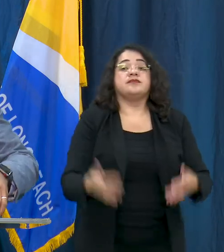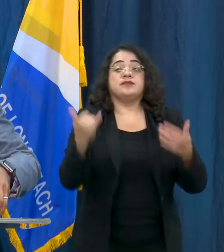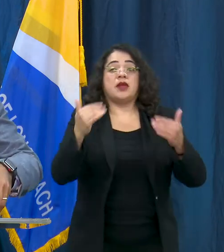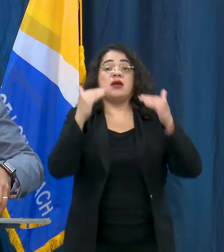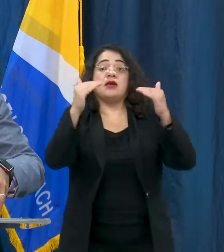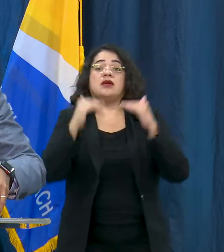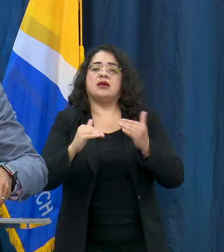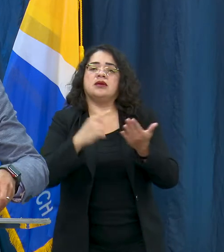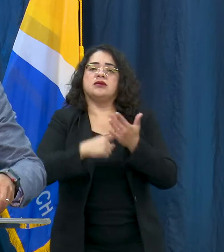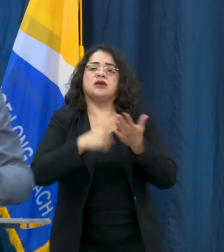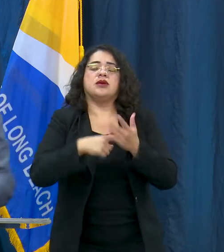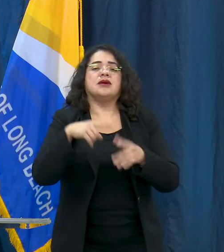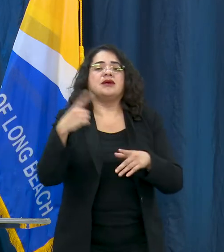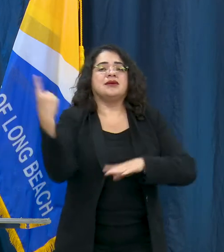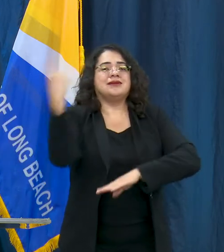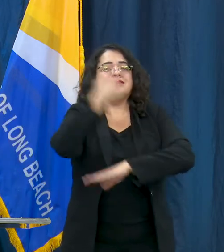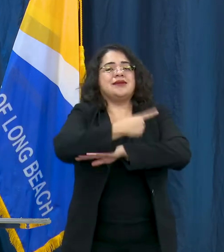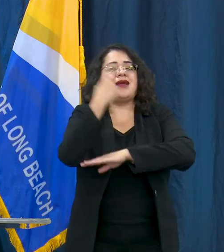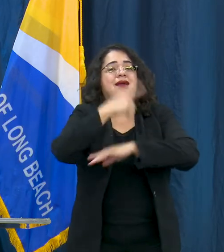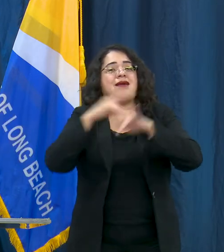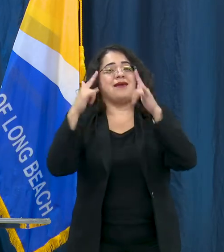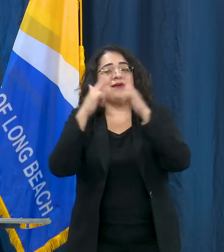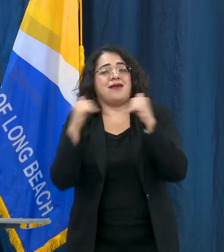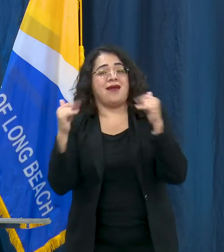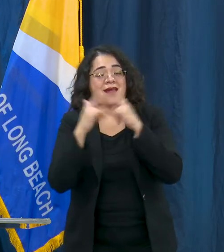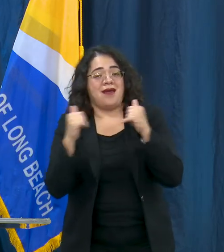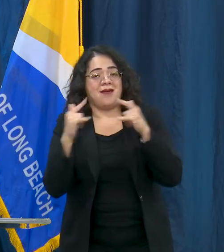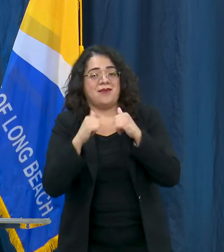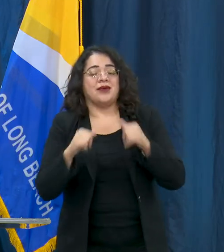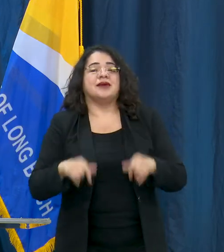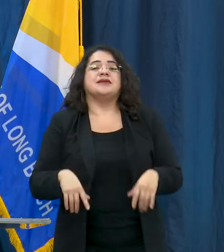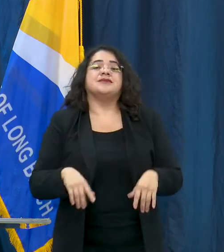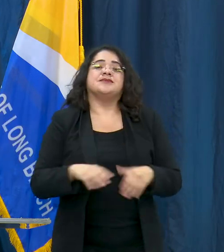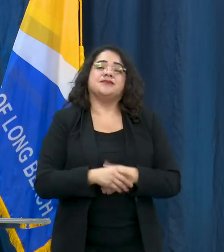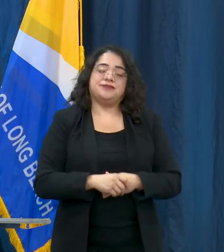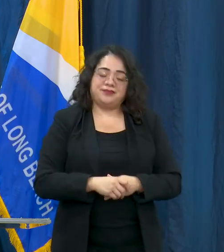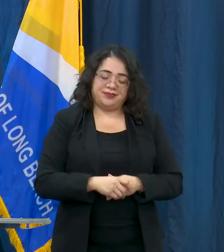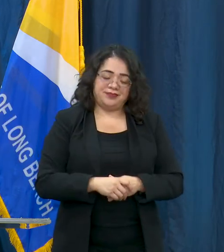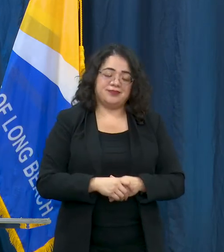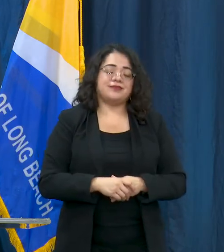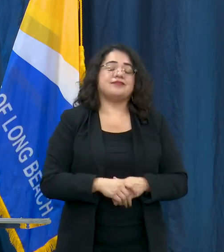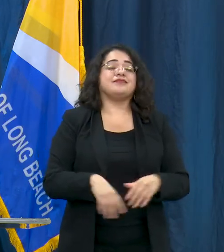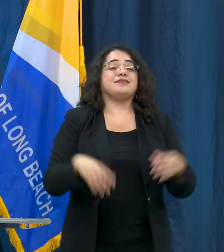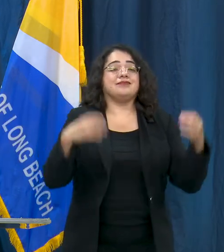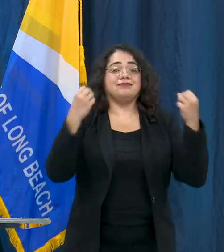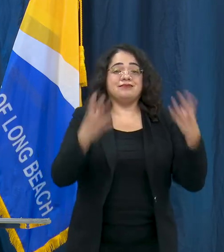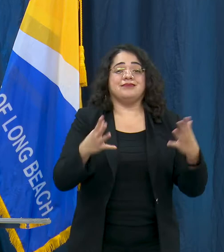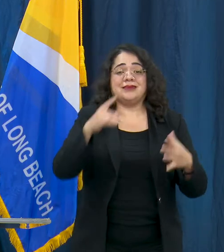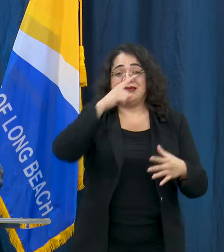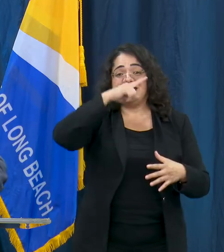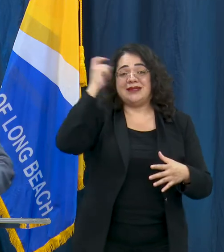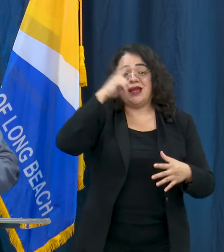city. This is difficult news because we know that our summer programming is a really important